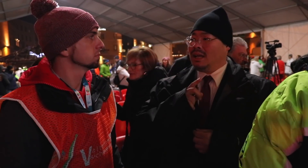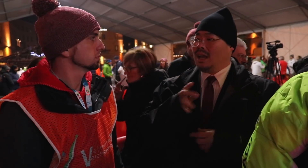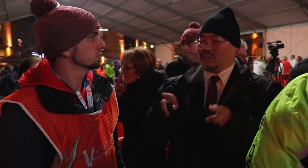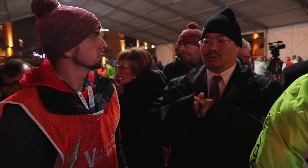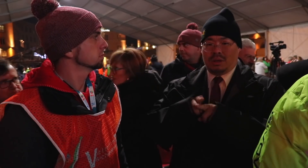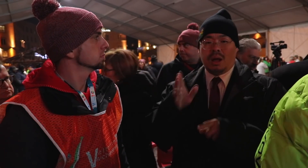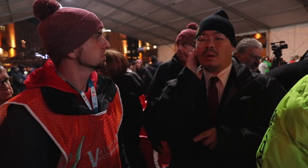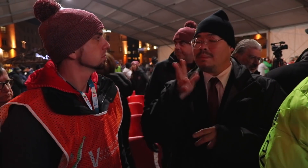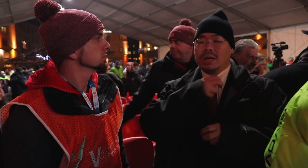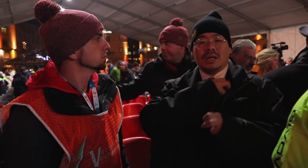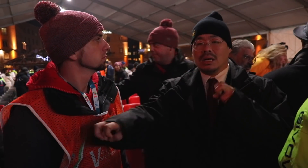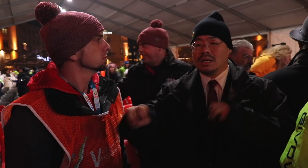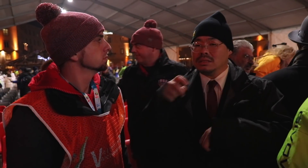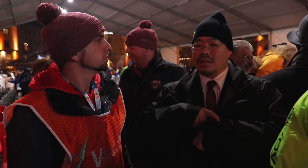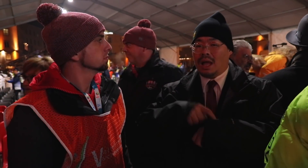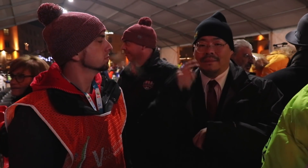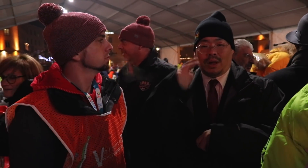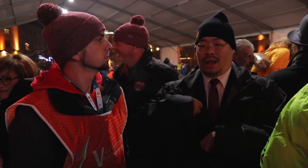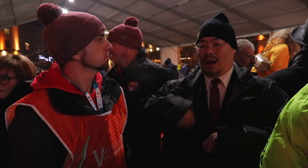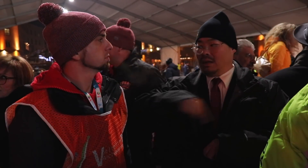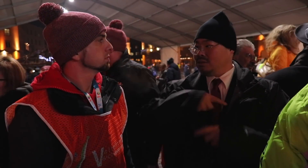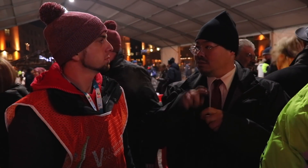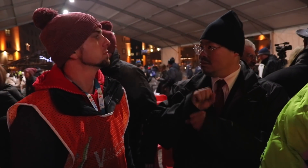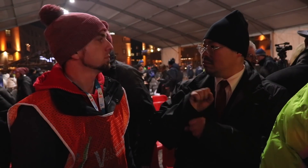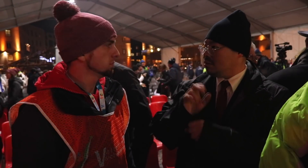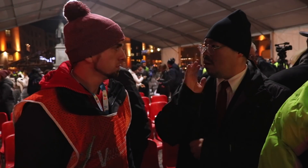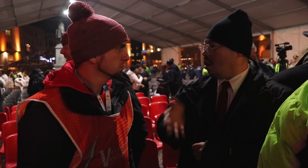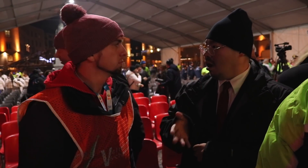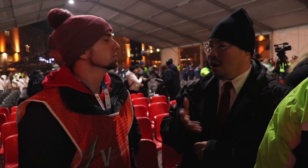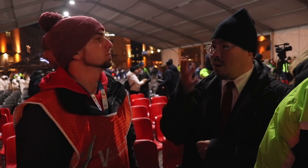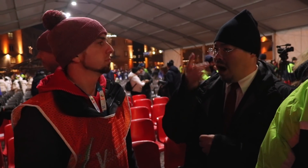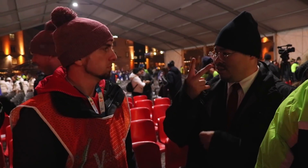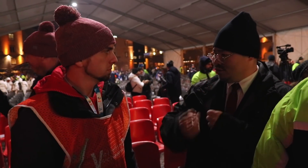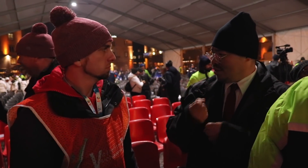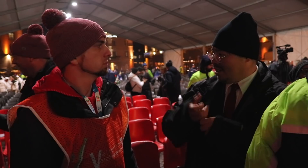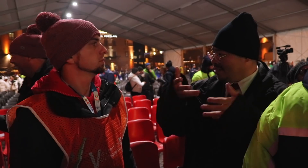It will also be tough work for us because we have two years